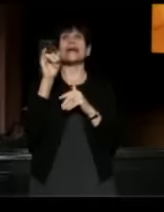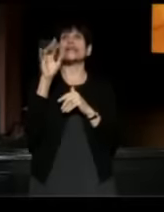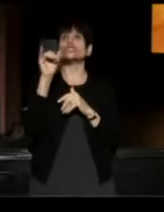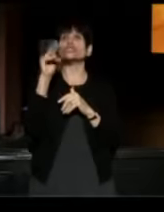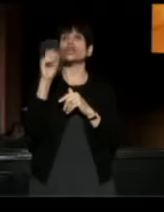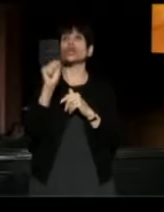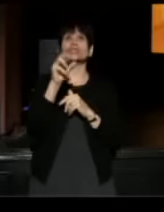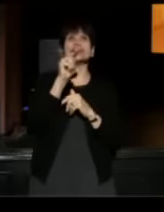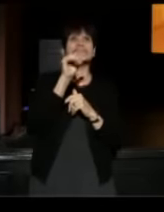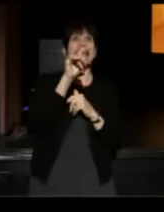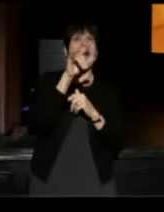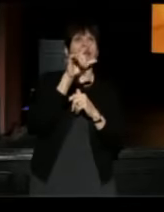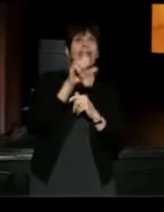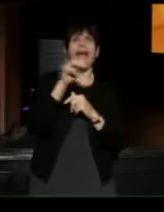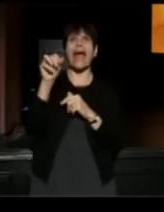Yay!